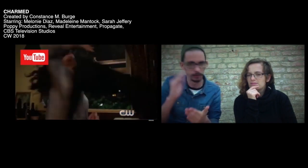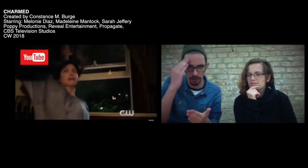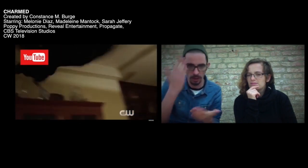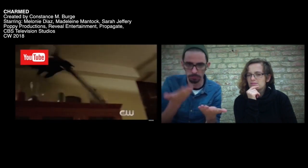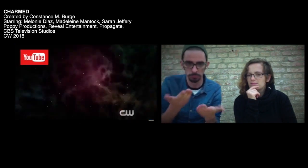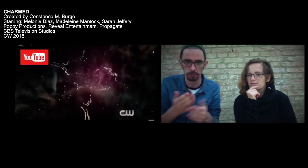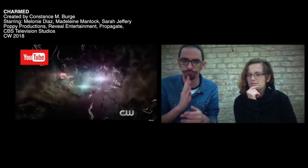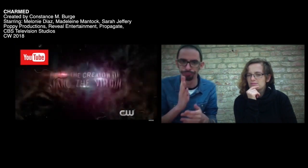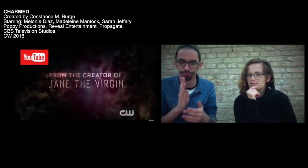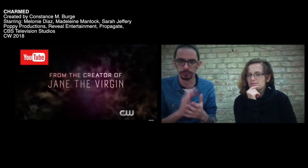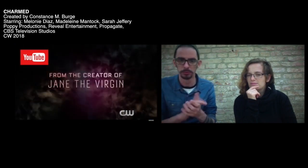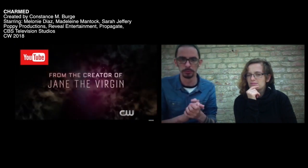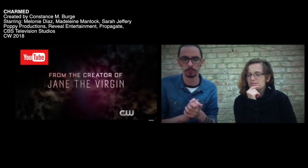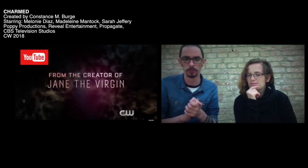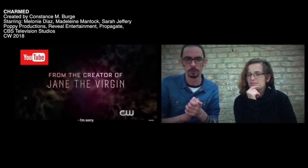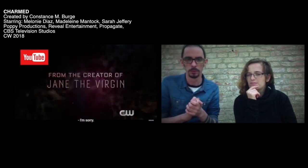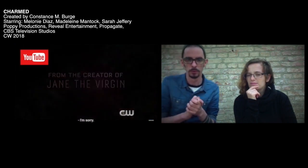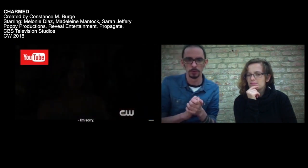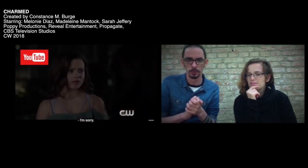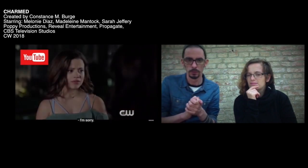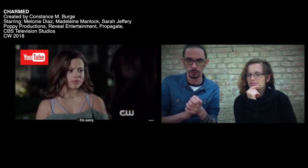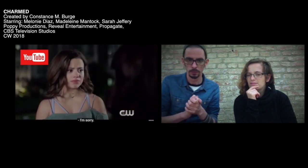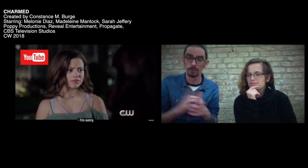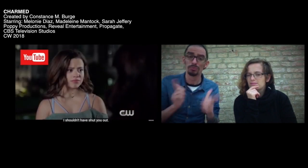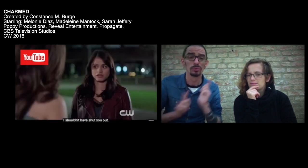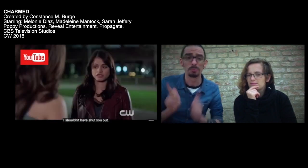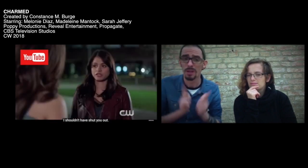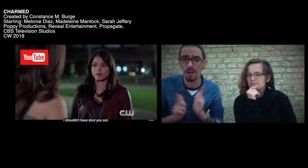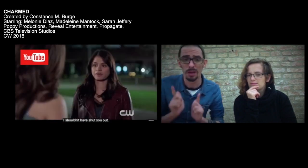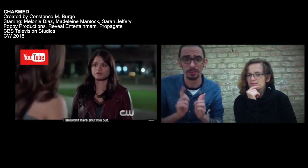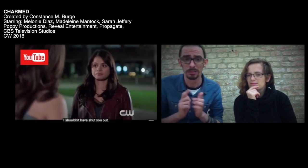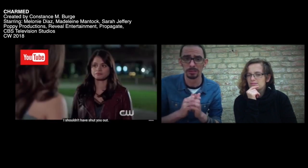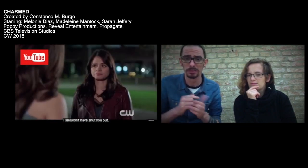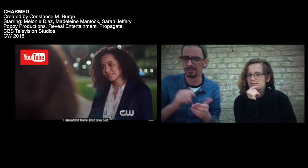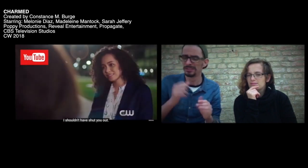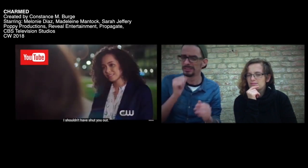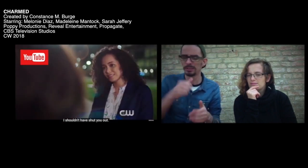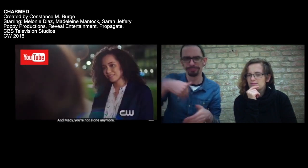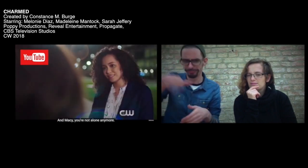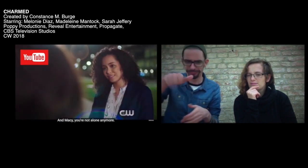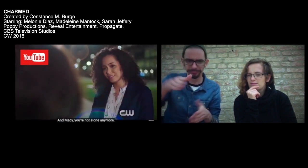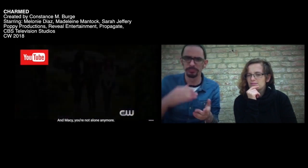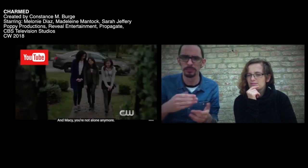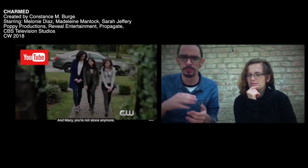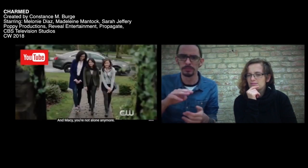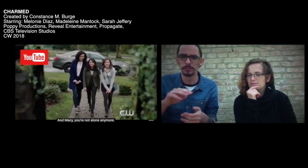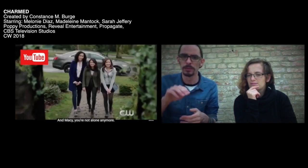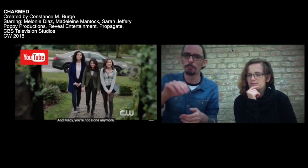(sprechen eine unbekannte Sprache) [Es tut mir leid, ich hätte dich nicht ausschließen sollen.]